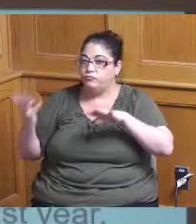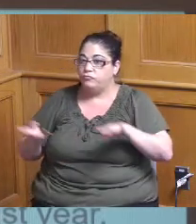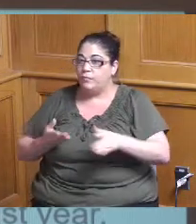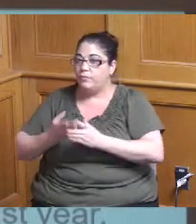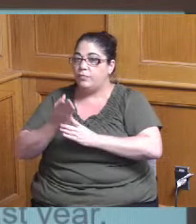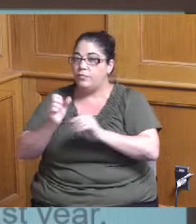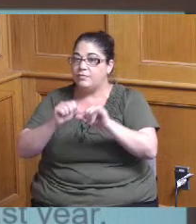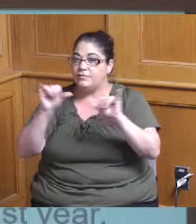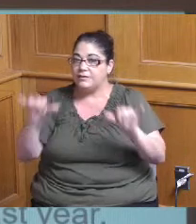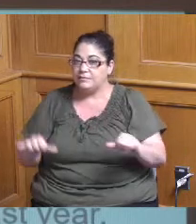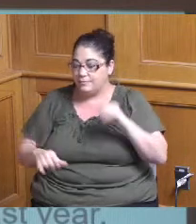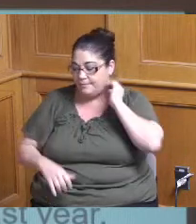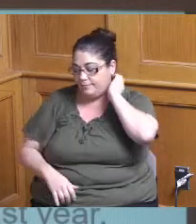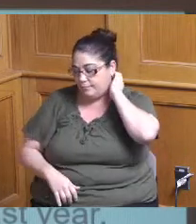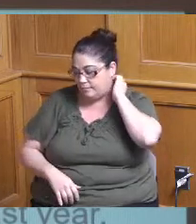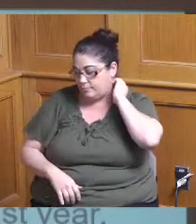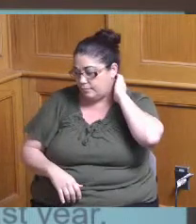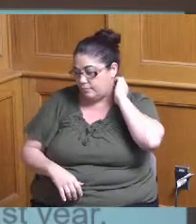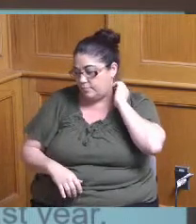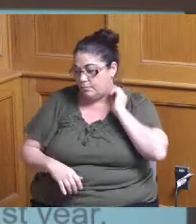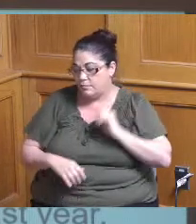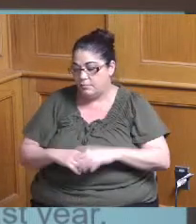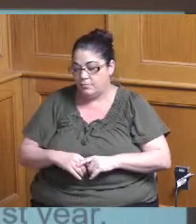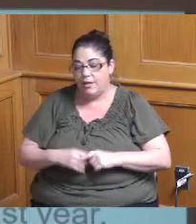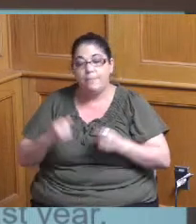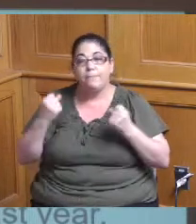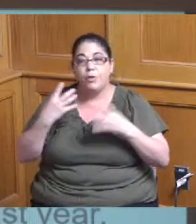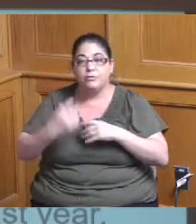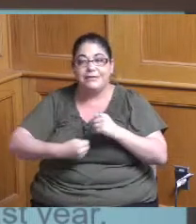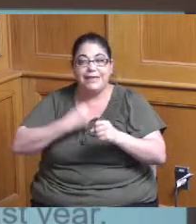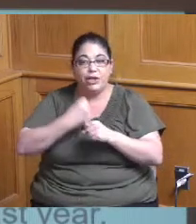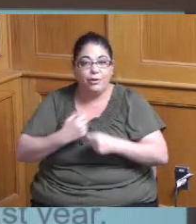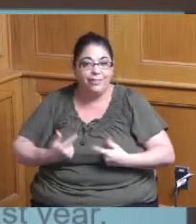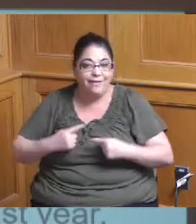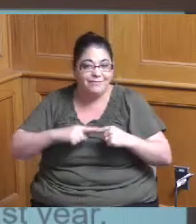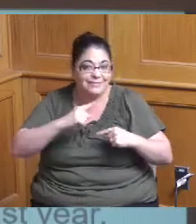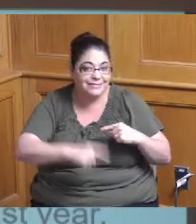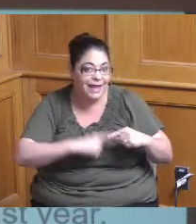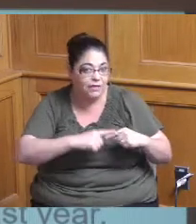projects being executed on a multi-year life cycle again when we give you the CIP when we